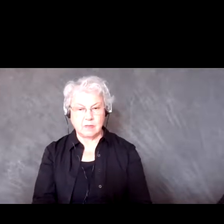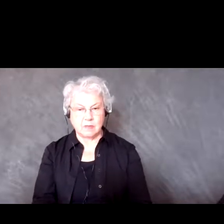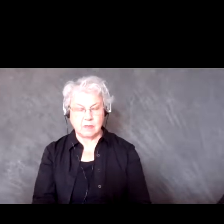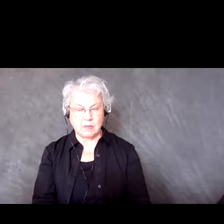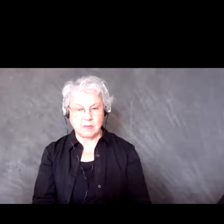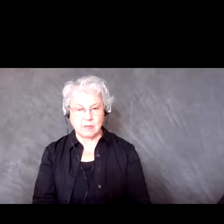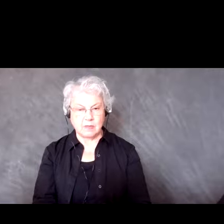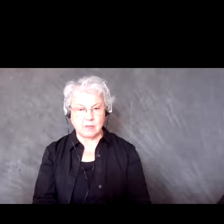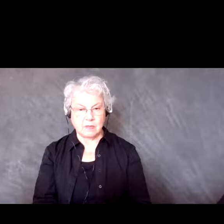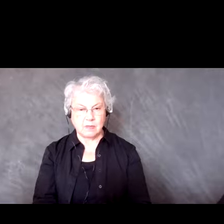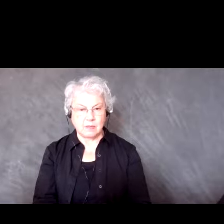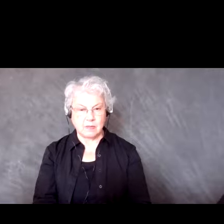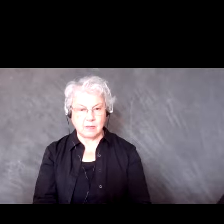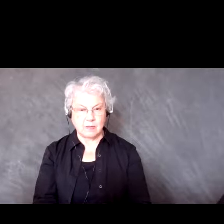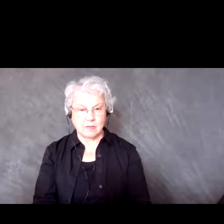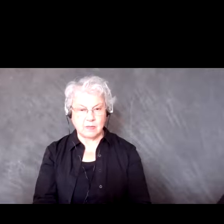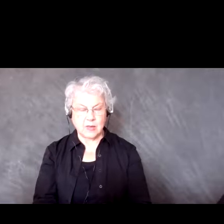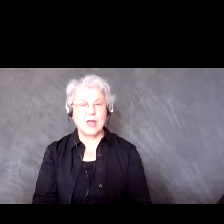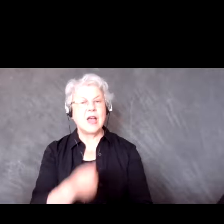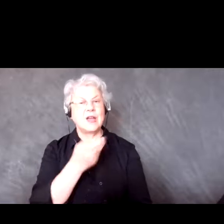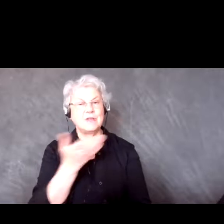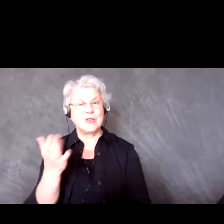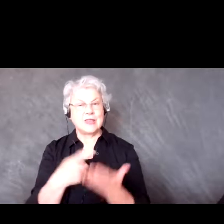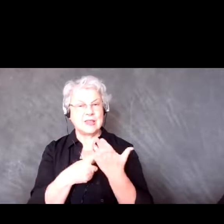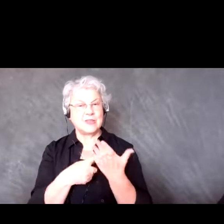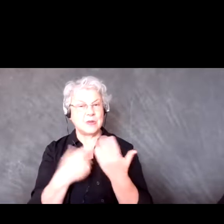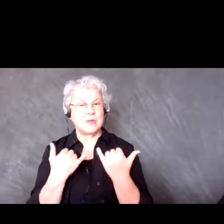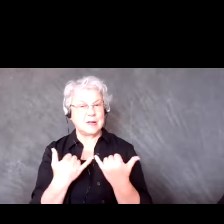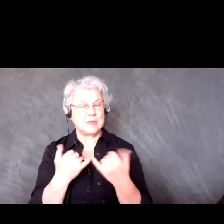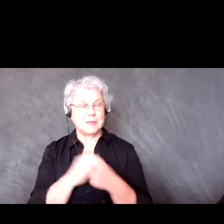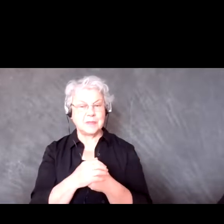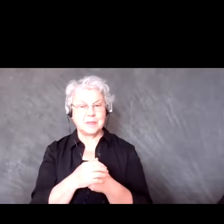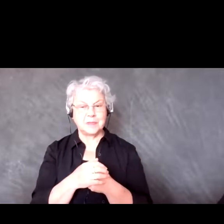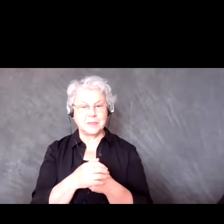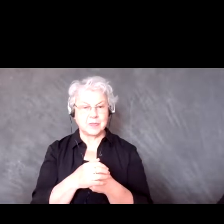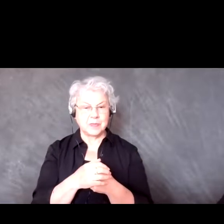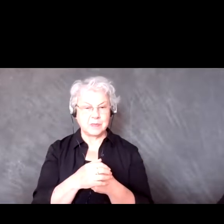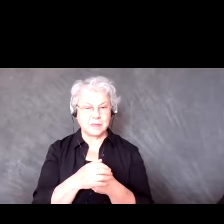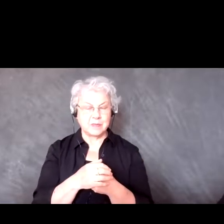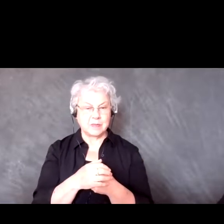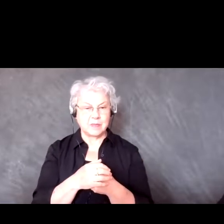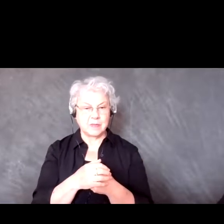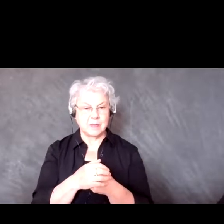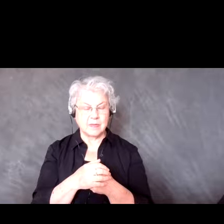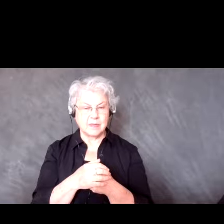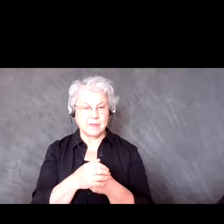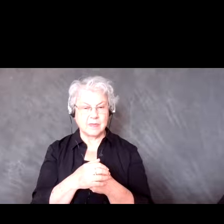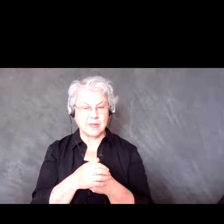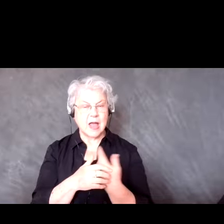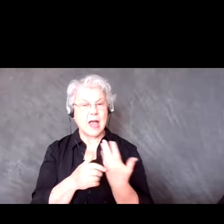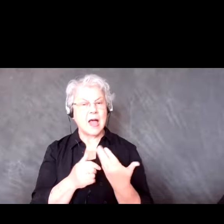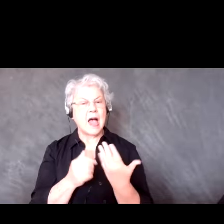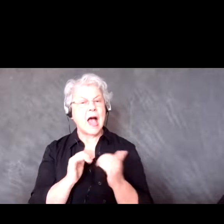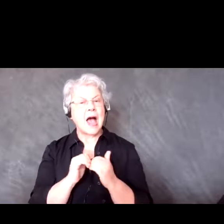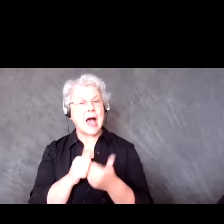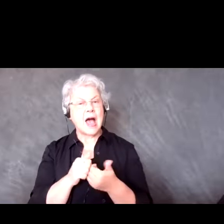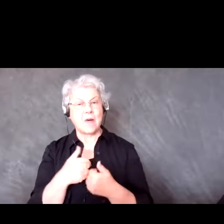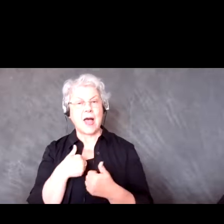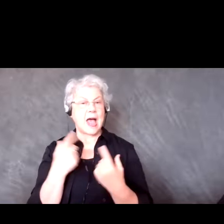So, a few things I want to cover as well are just how I do a lot of engagements and